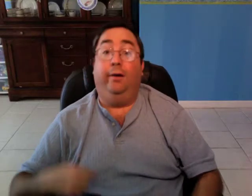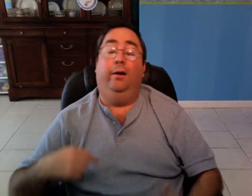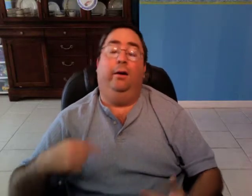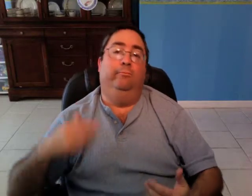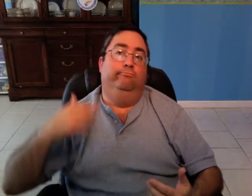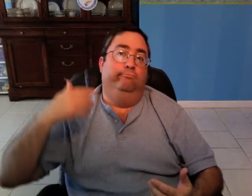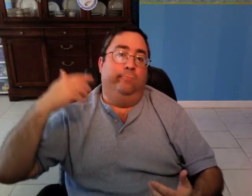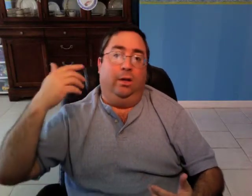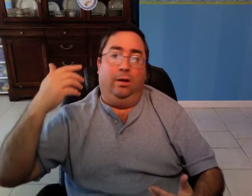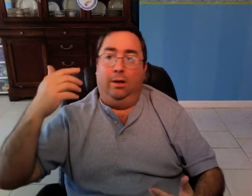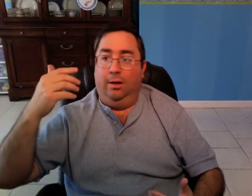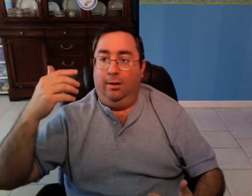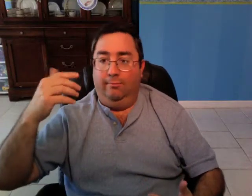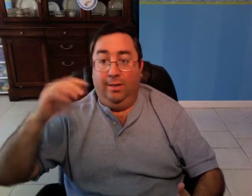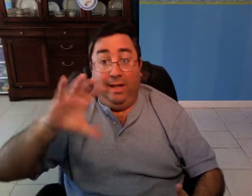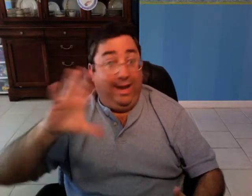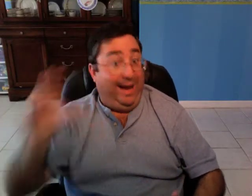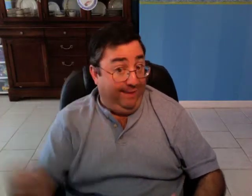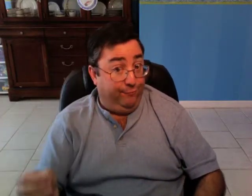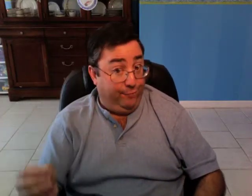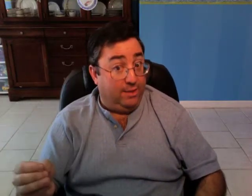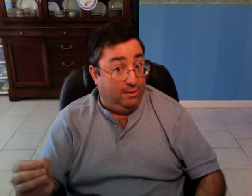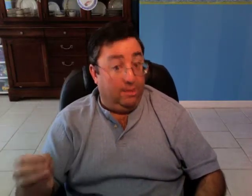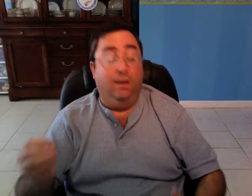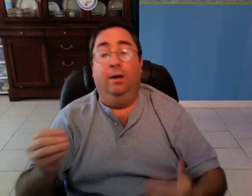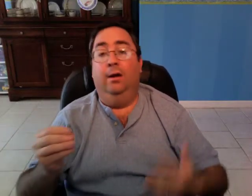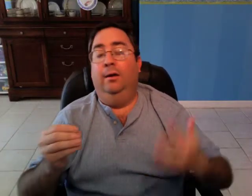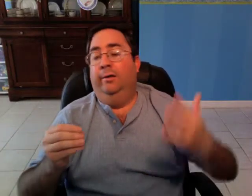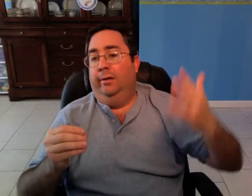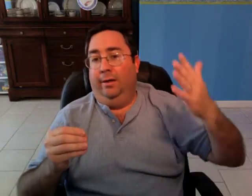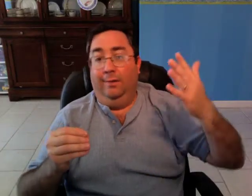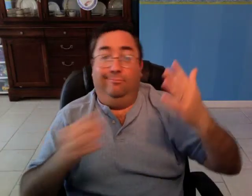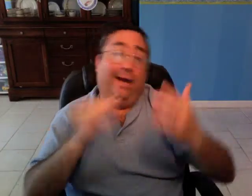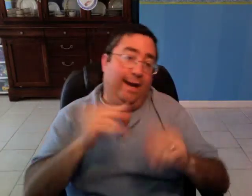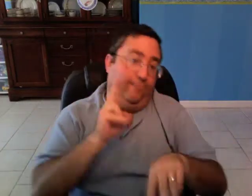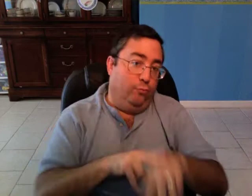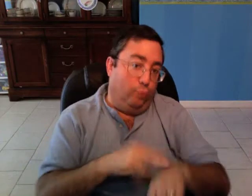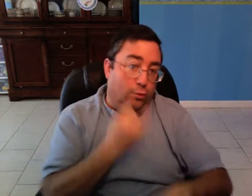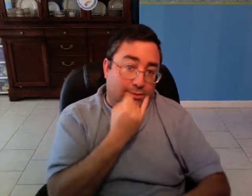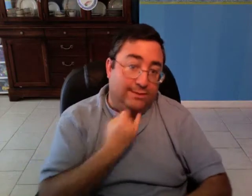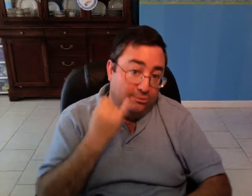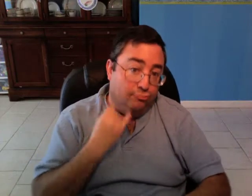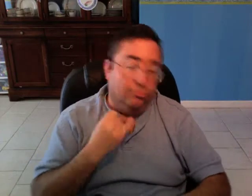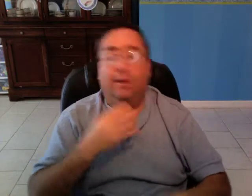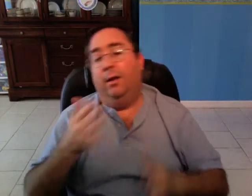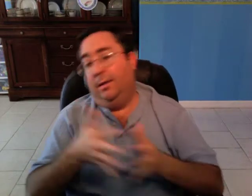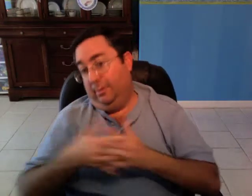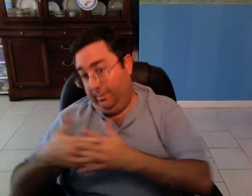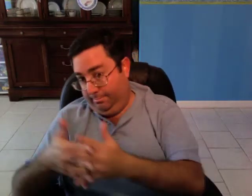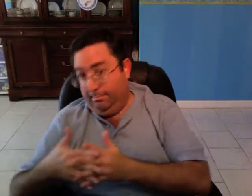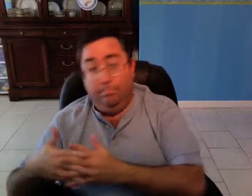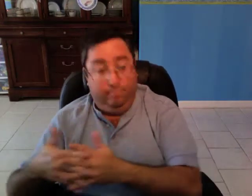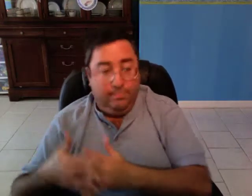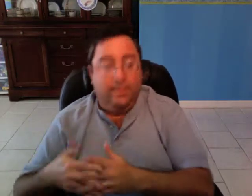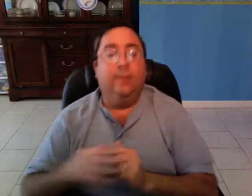Africa, as well. And of course, they are in Israel as well as in America.